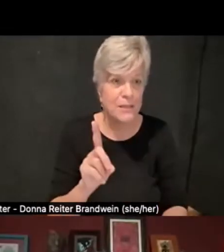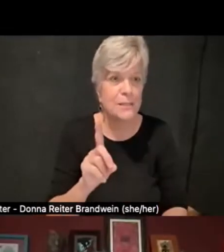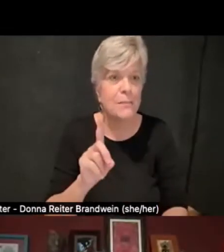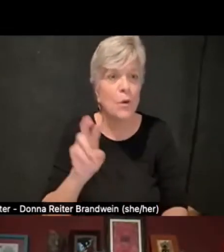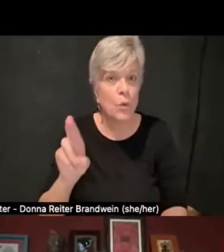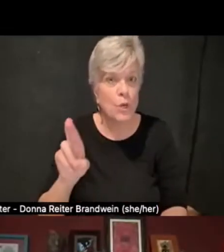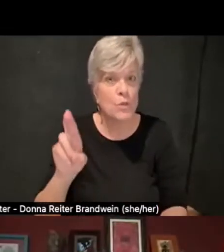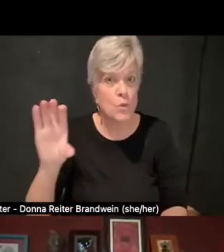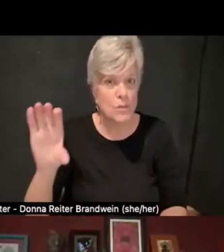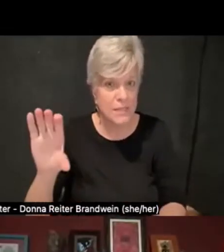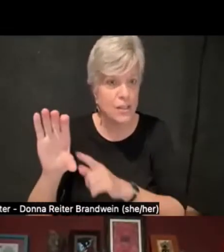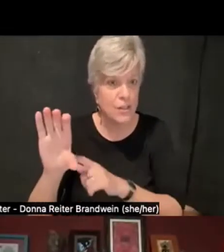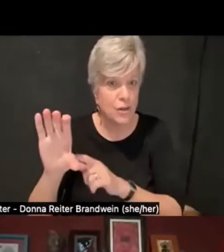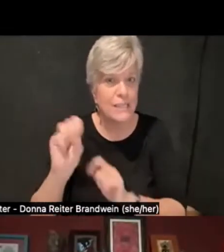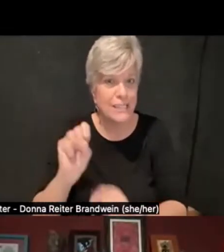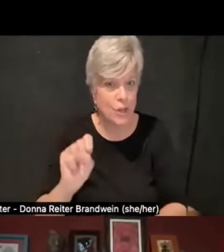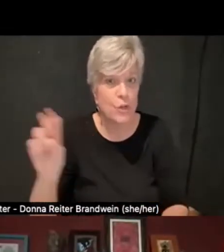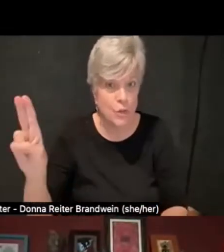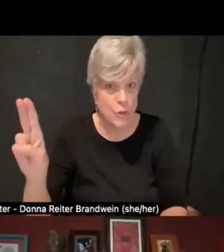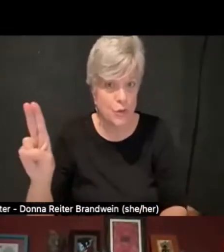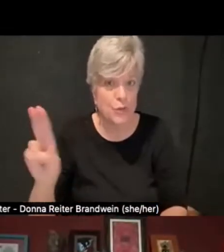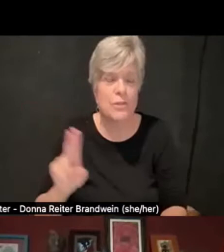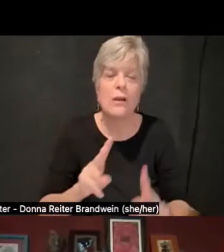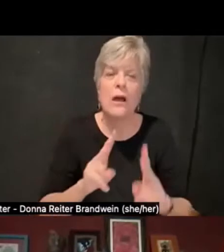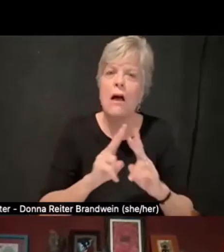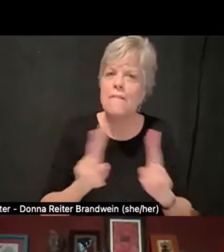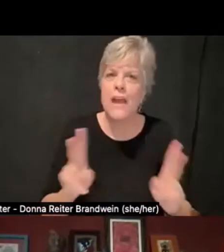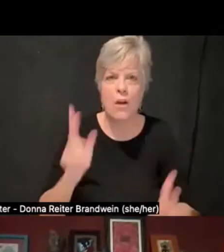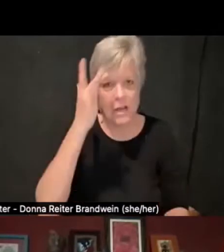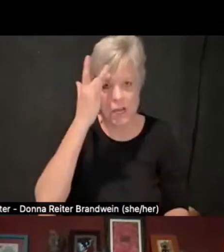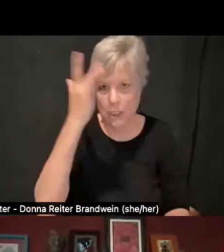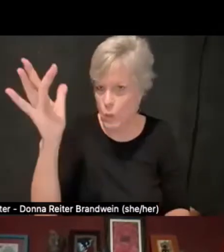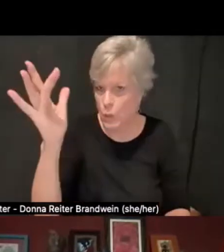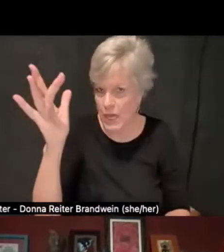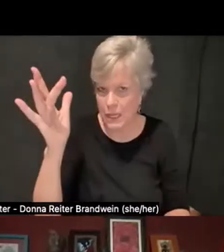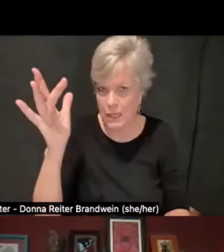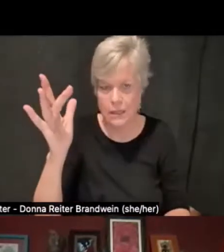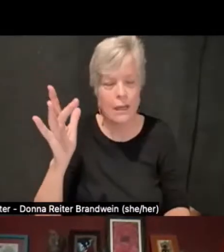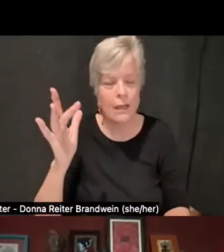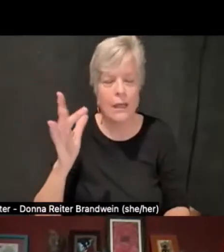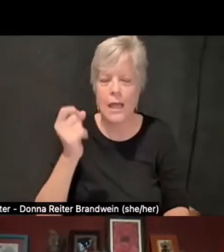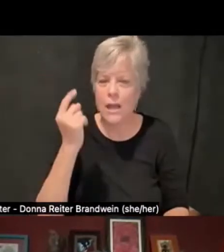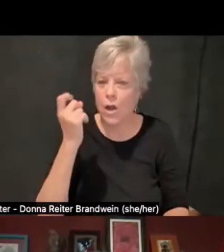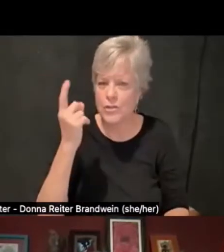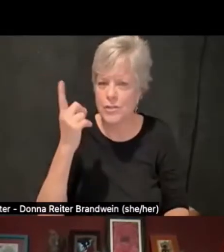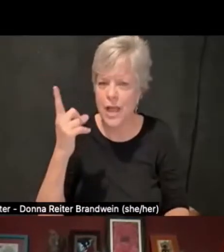is very clued in when it comes to the complexities of intersectionality